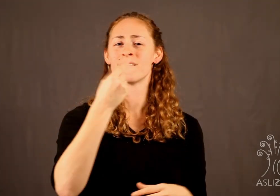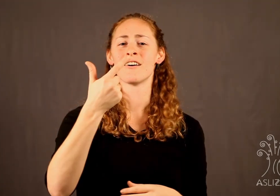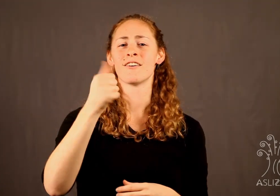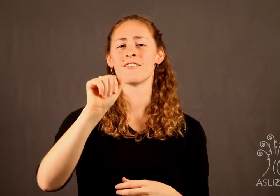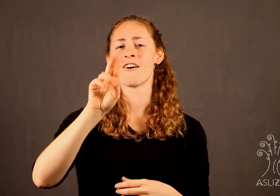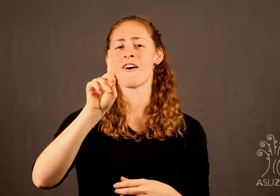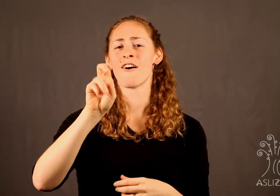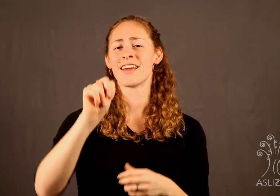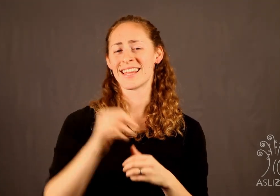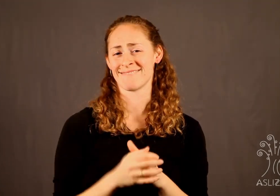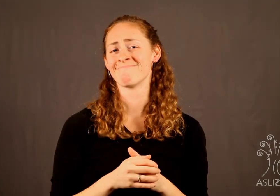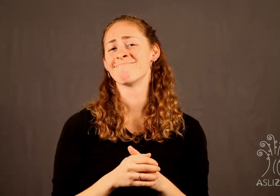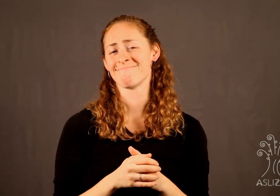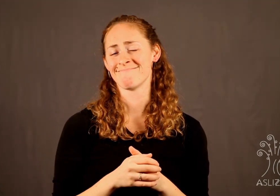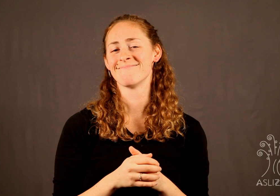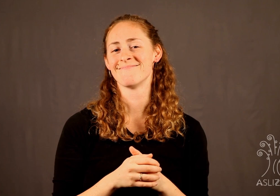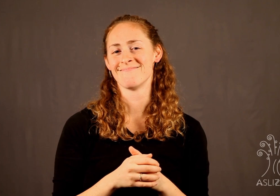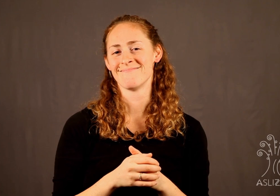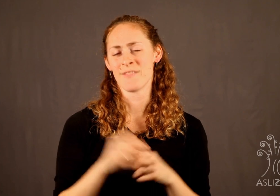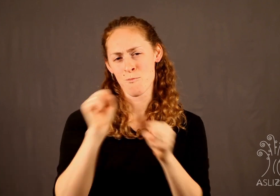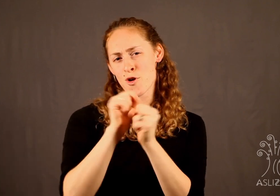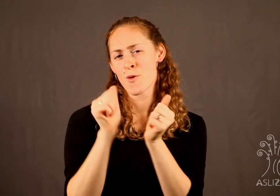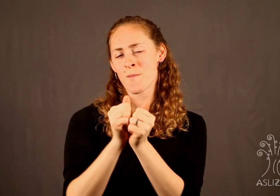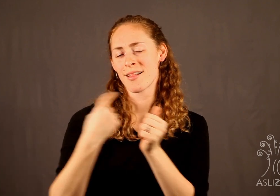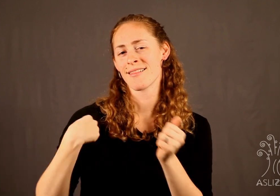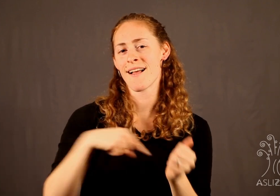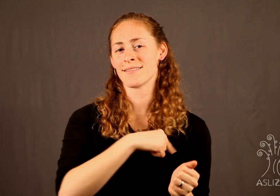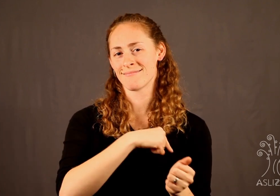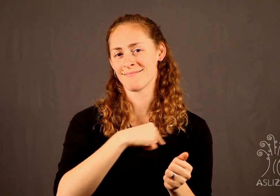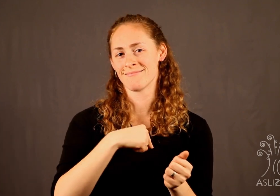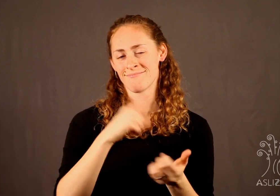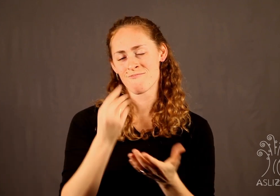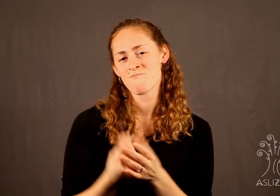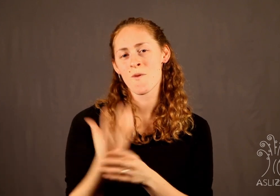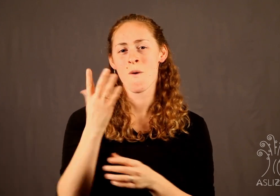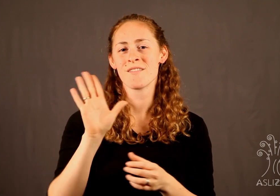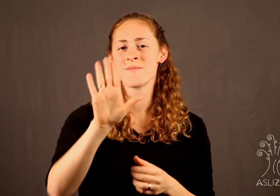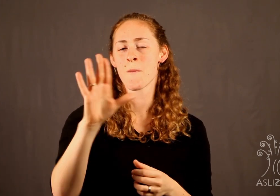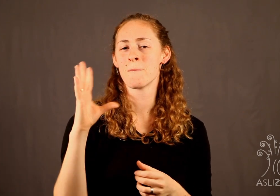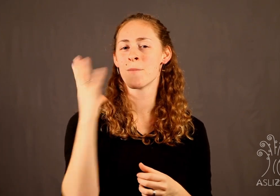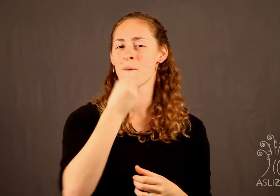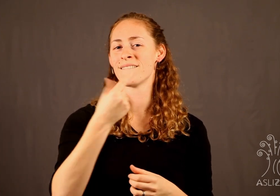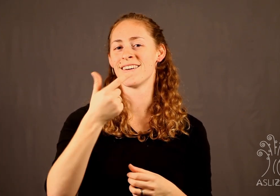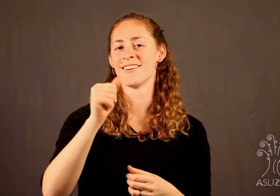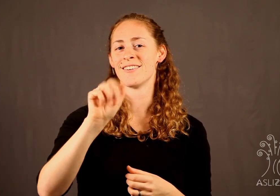It will become a beautiful garden. We want you to work with us and grow your beautiful garden together.